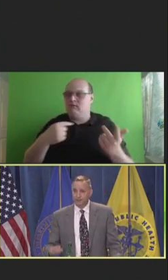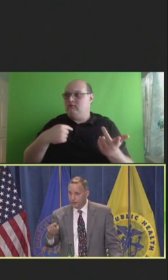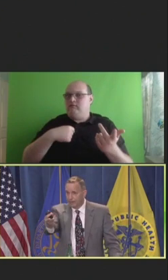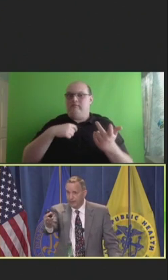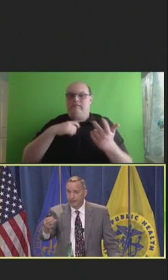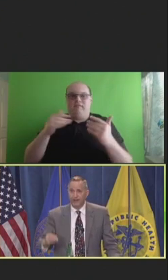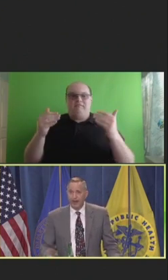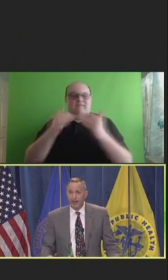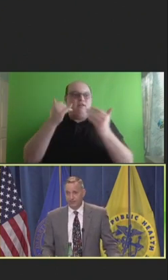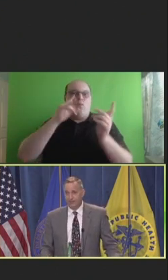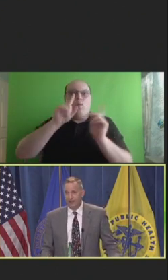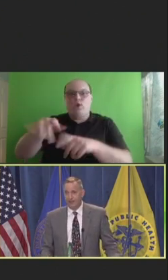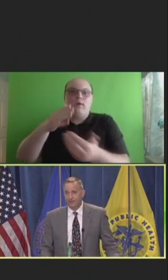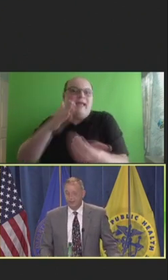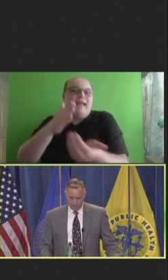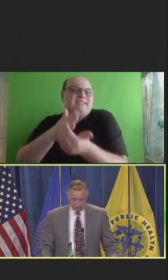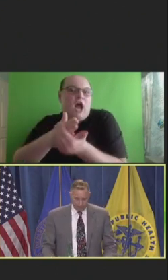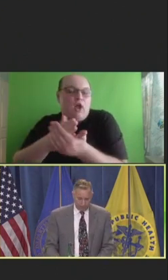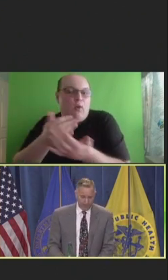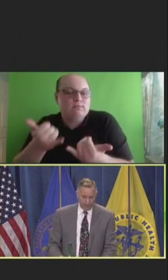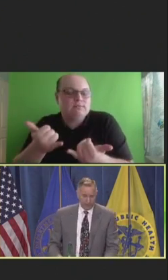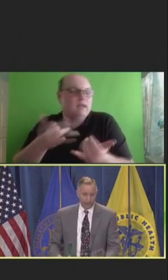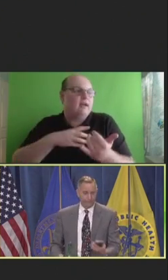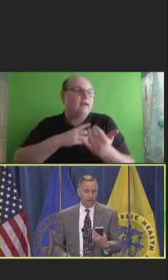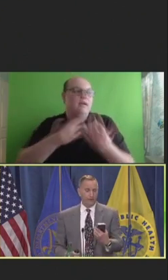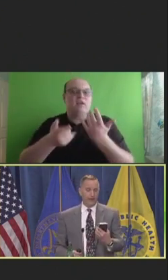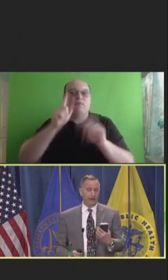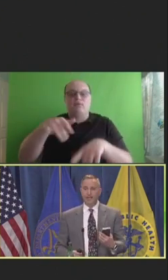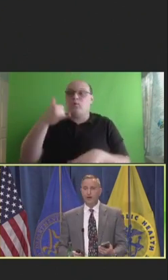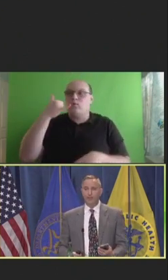want to go get tacos tonight, you probably go onto your phone onto Yelp.